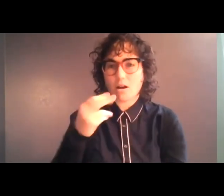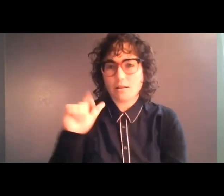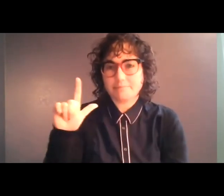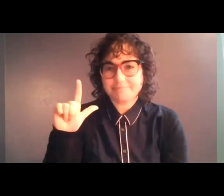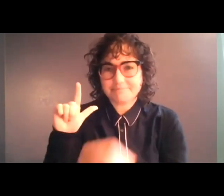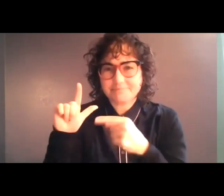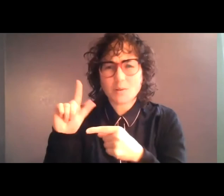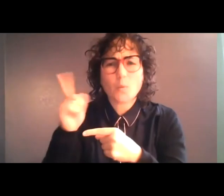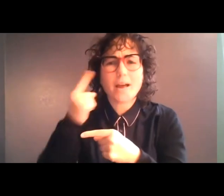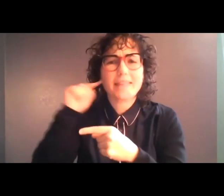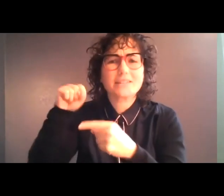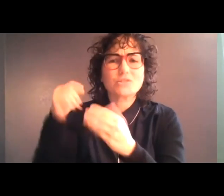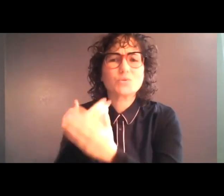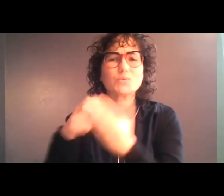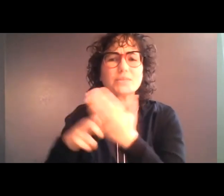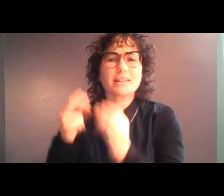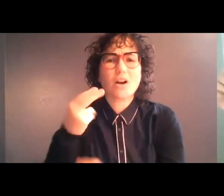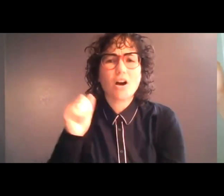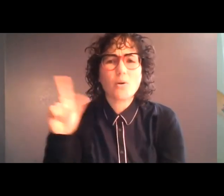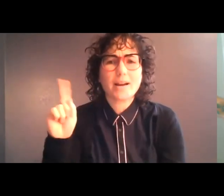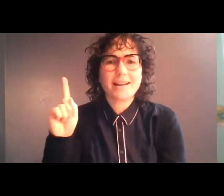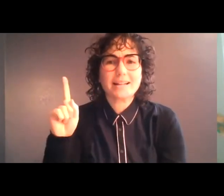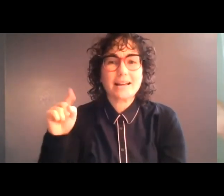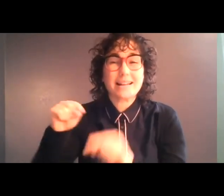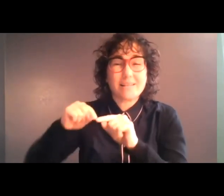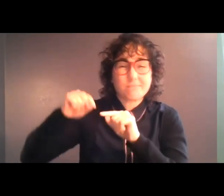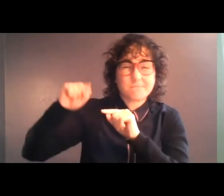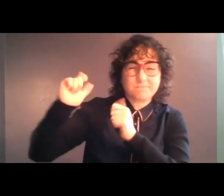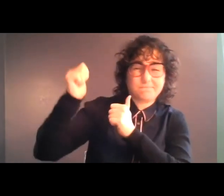do you think they put the new ticket hall? At the end of the platform, totally inaccessible